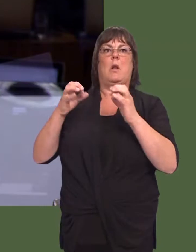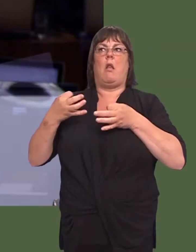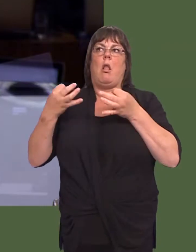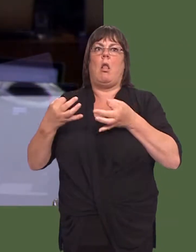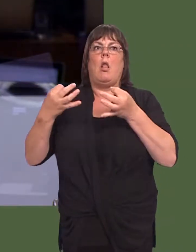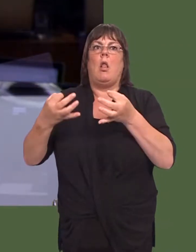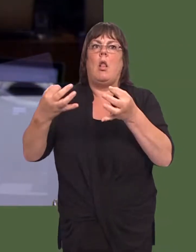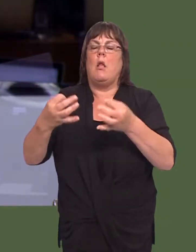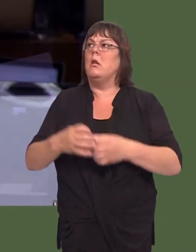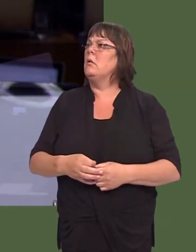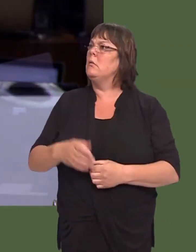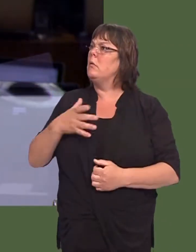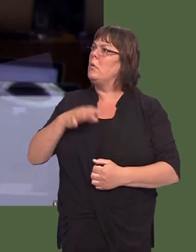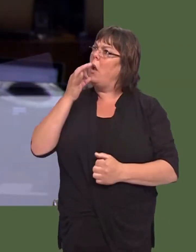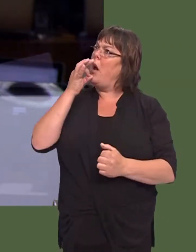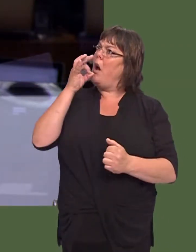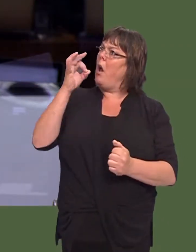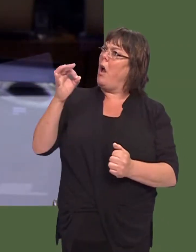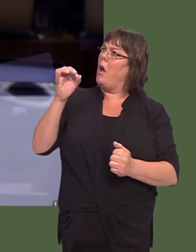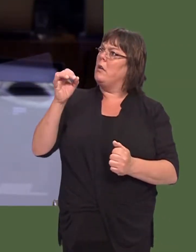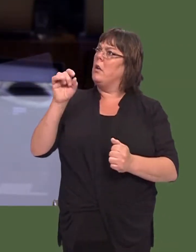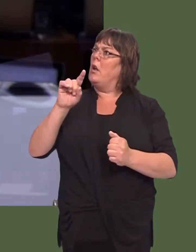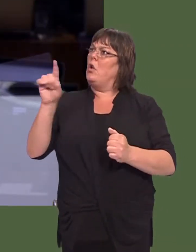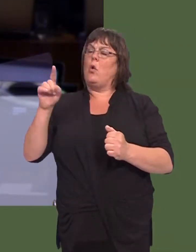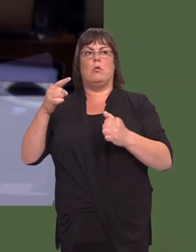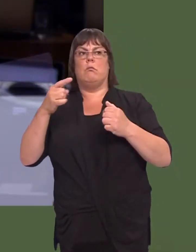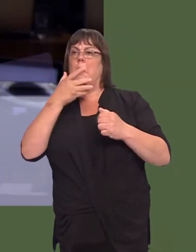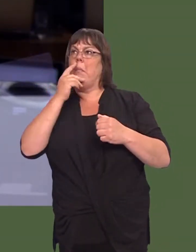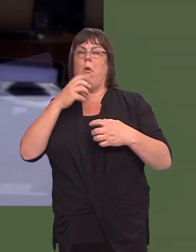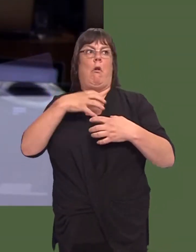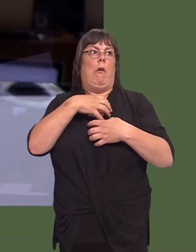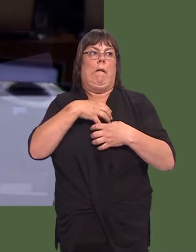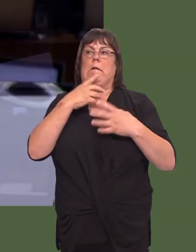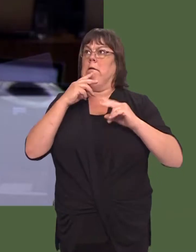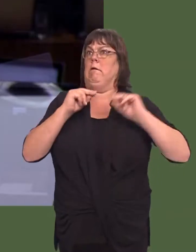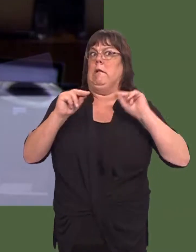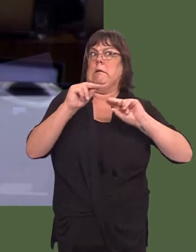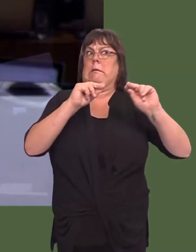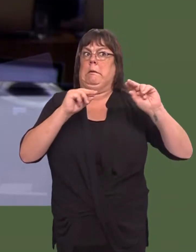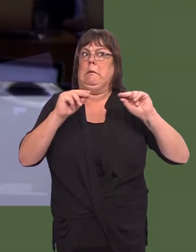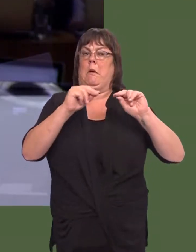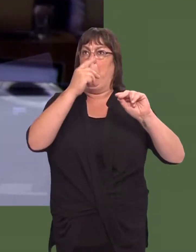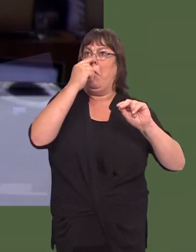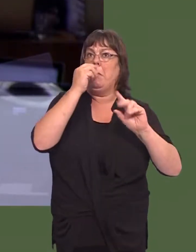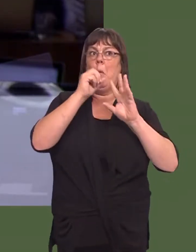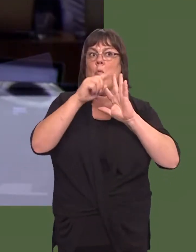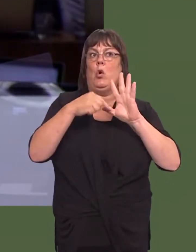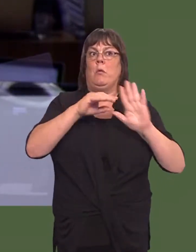such as this will not result in decision making until the most rigorous assessment of the